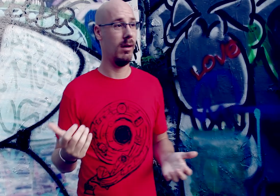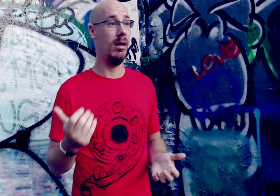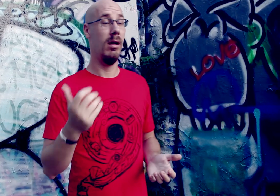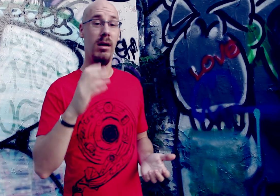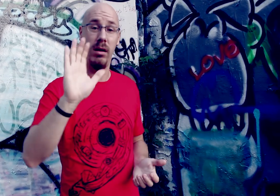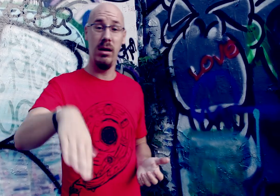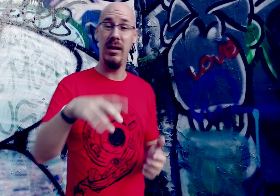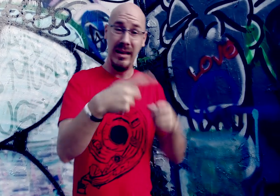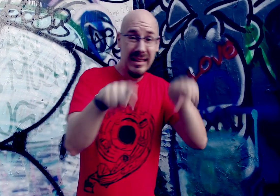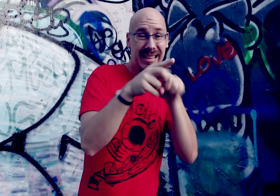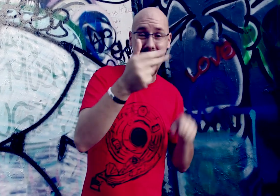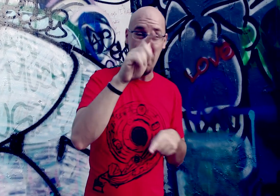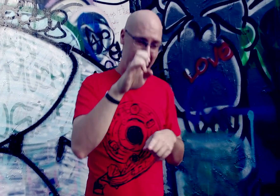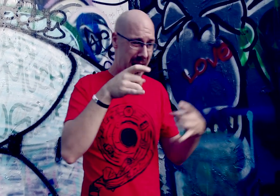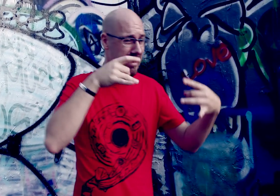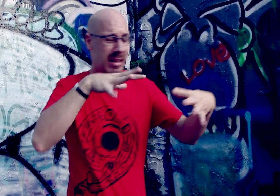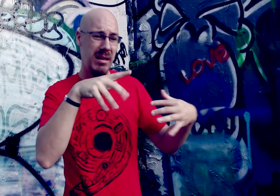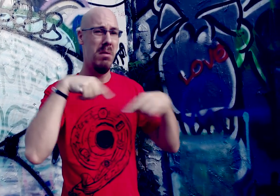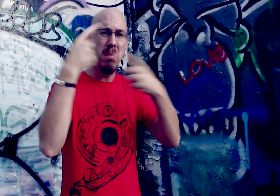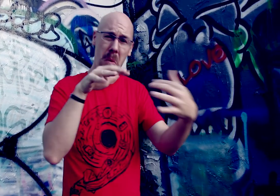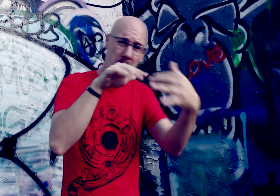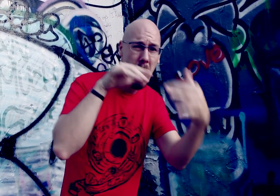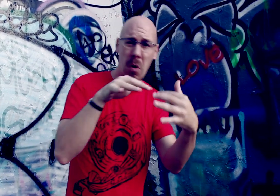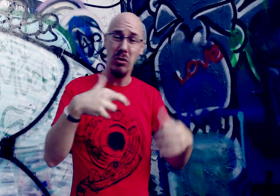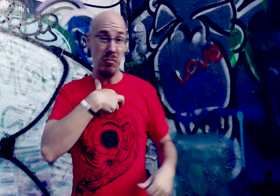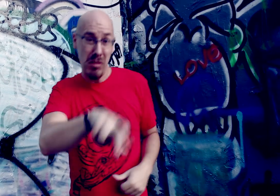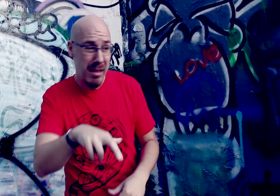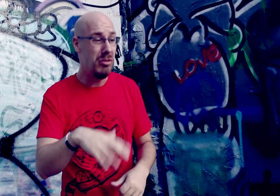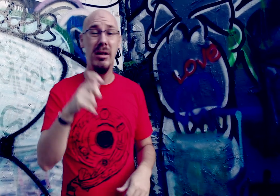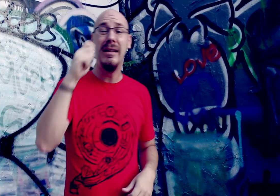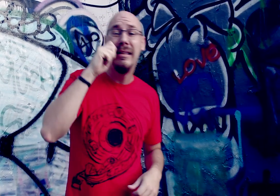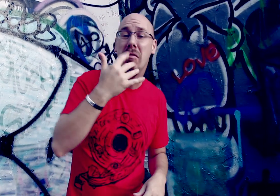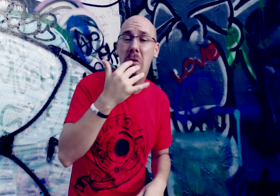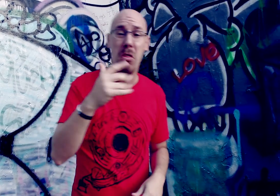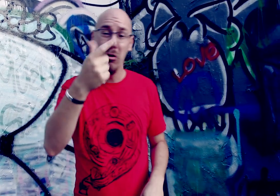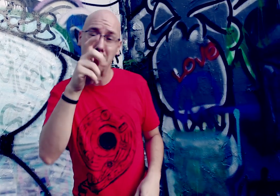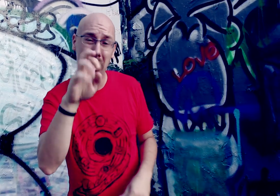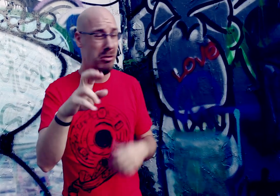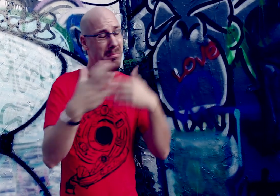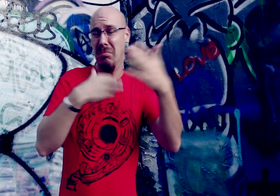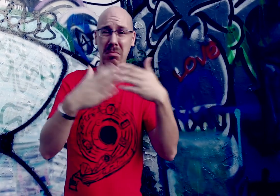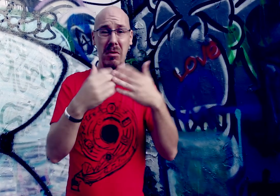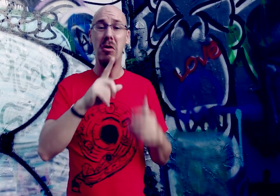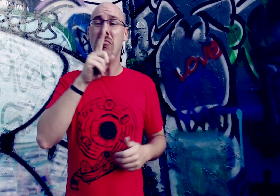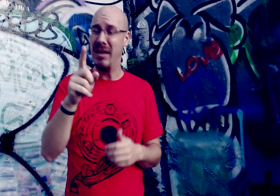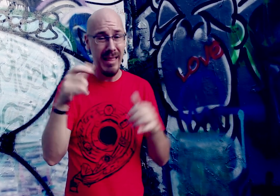It's the same hate that's caused wars from religion Gender to skin color, the complexion of your pigment. The same fight that led people